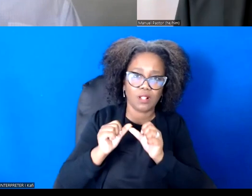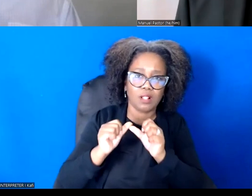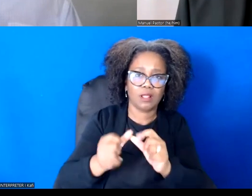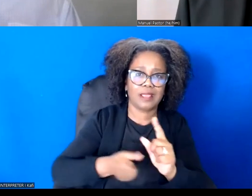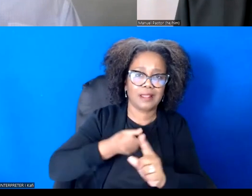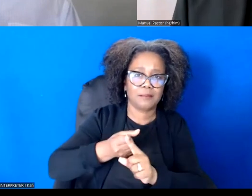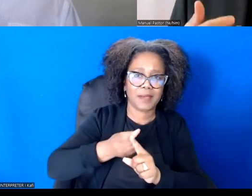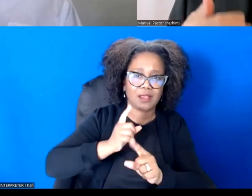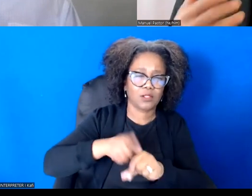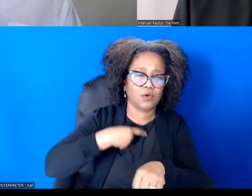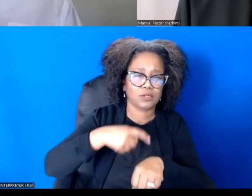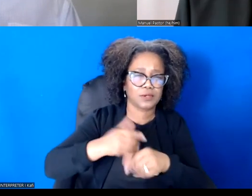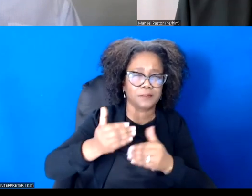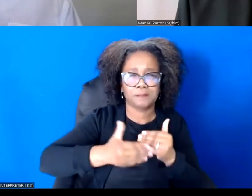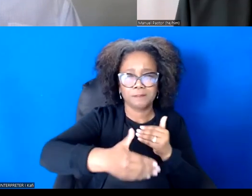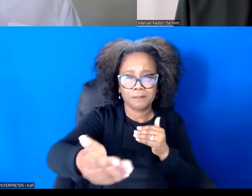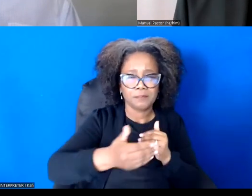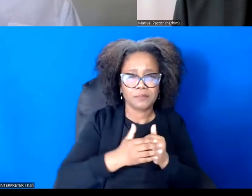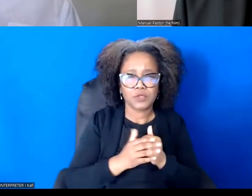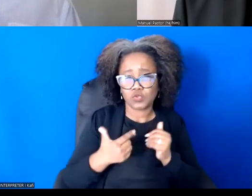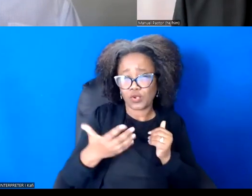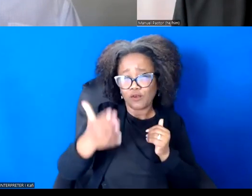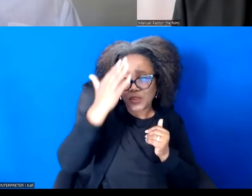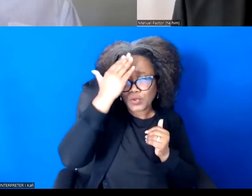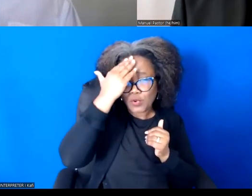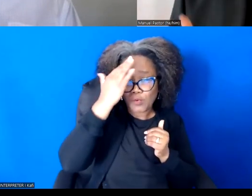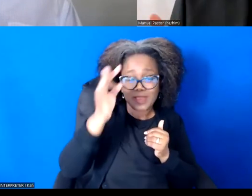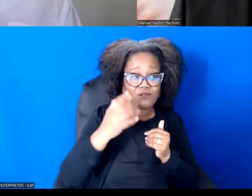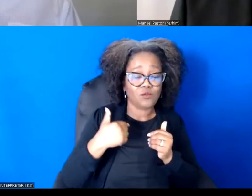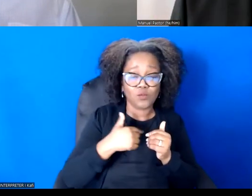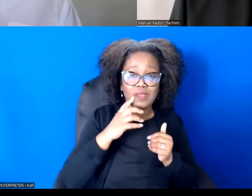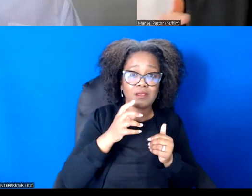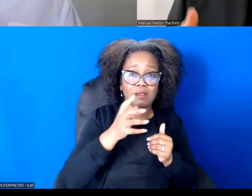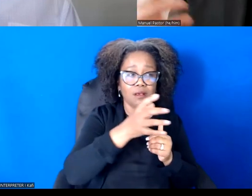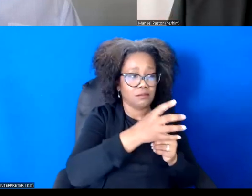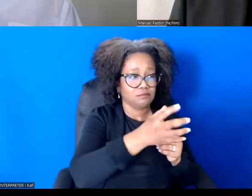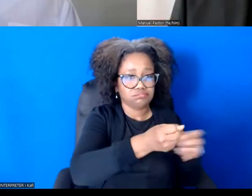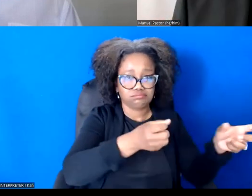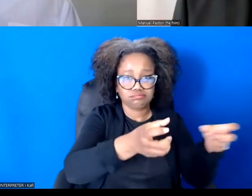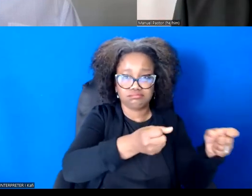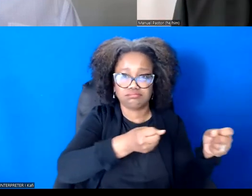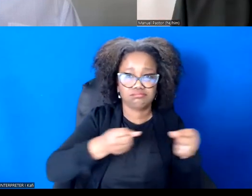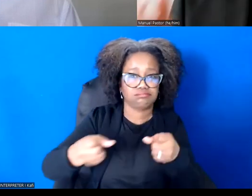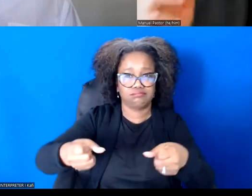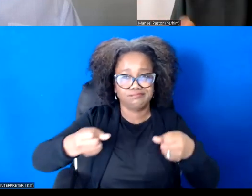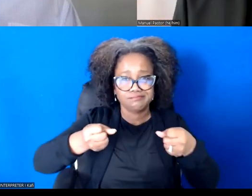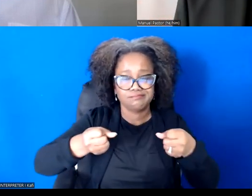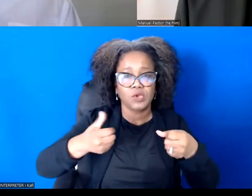We know that when we over incarcerate and we don't allow people a way back in with dancing away talent.